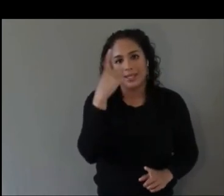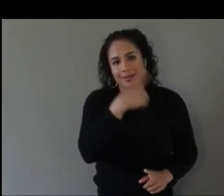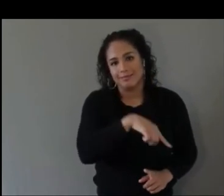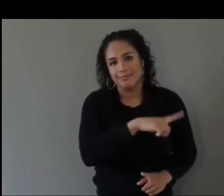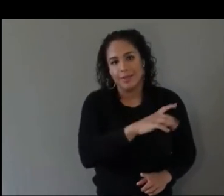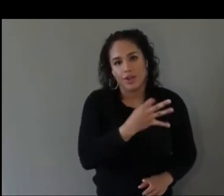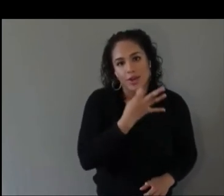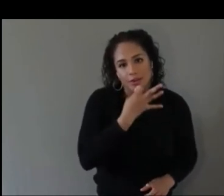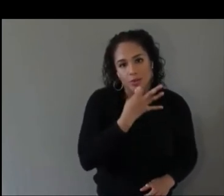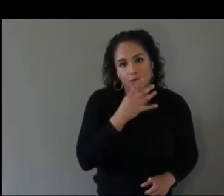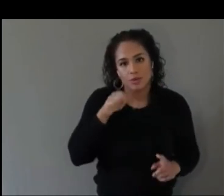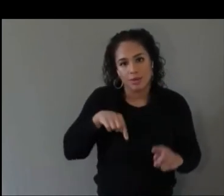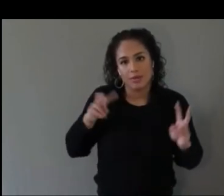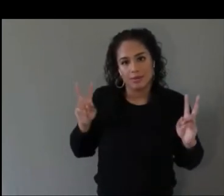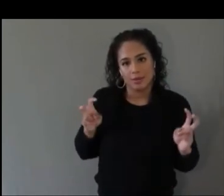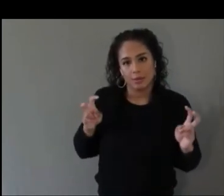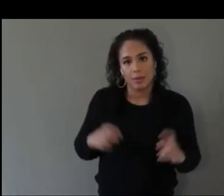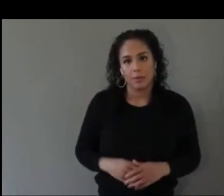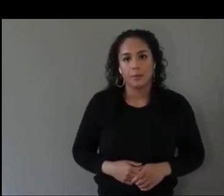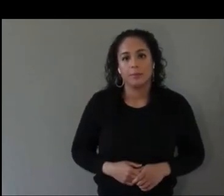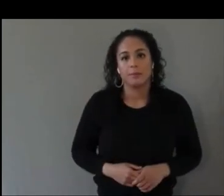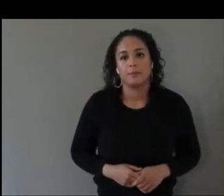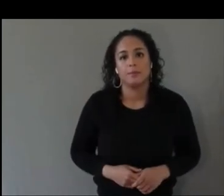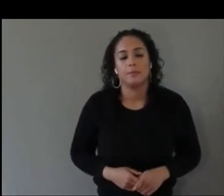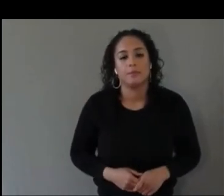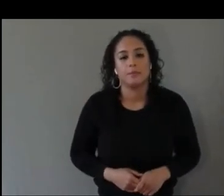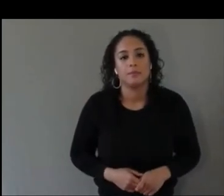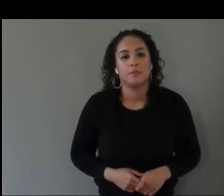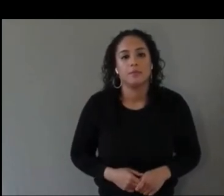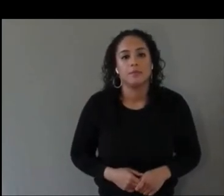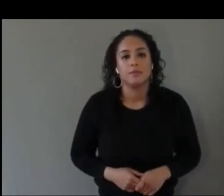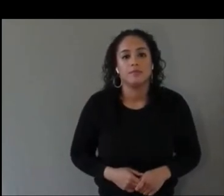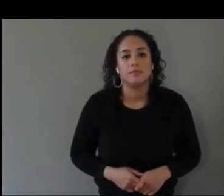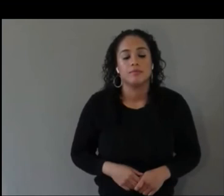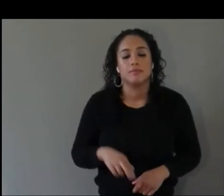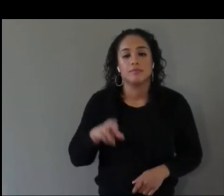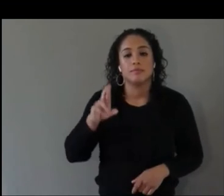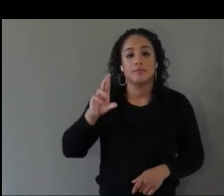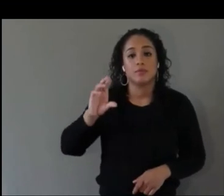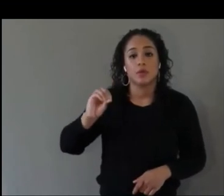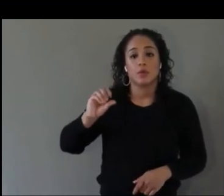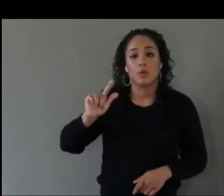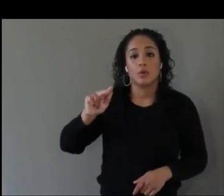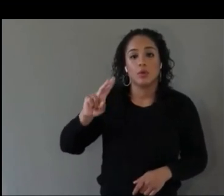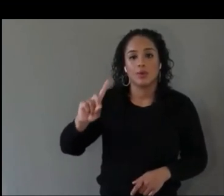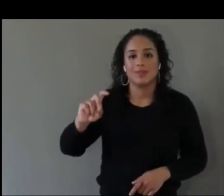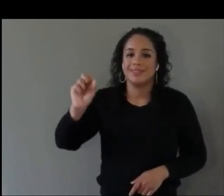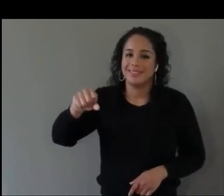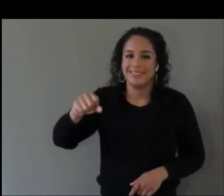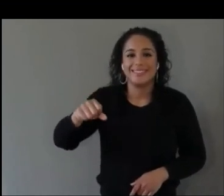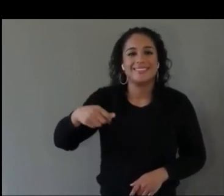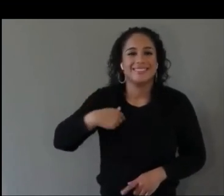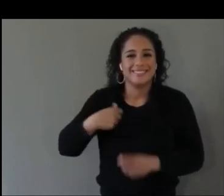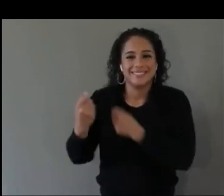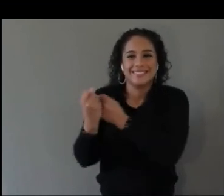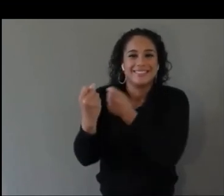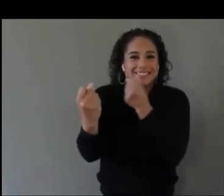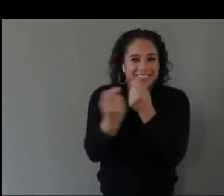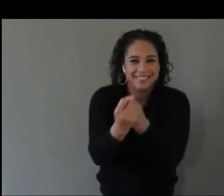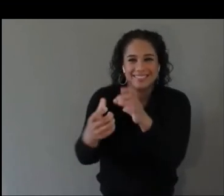Yeah, plus one on all those, for me. This is Roland.